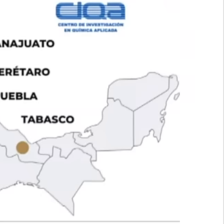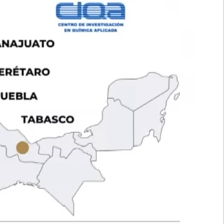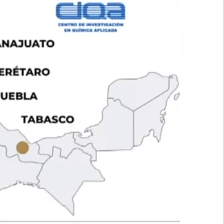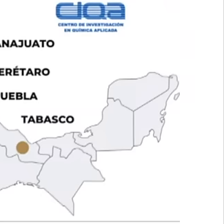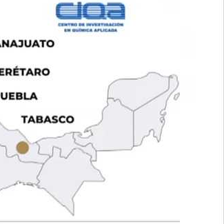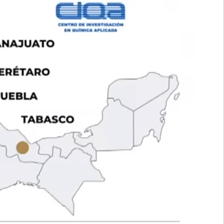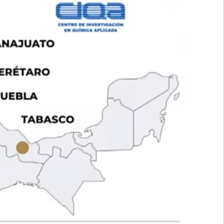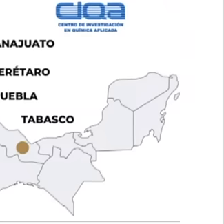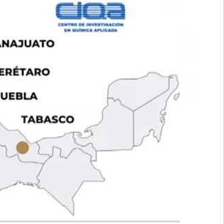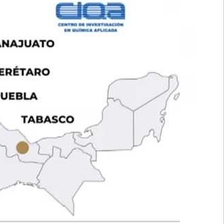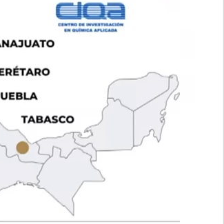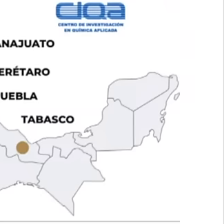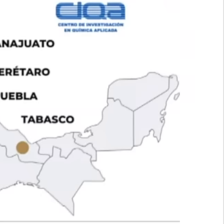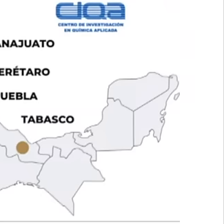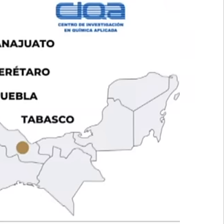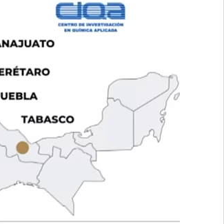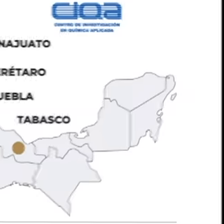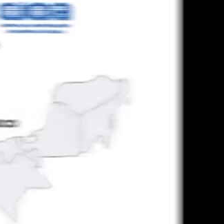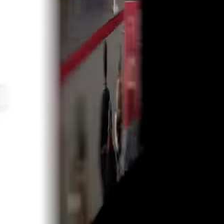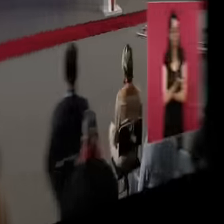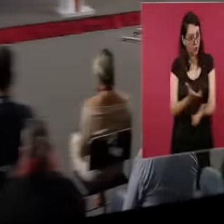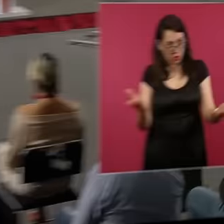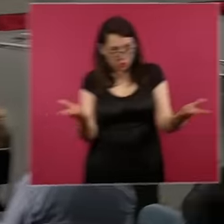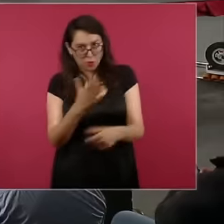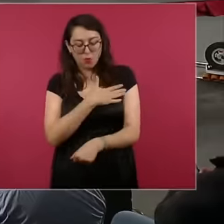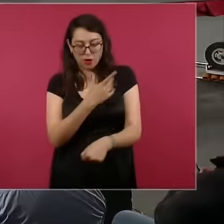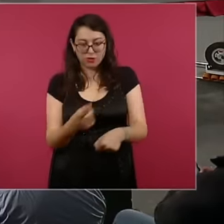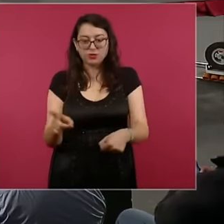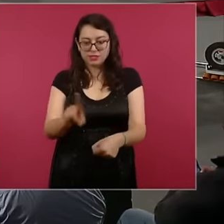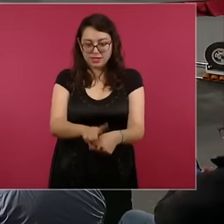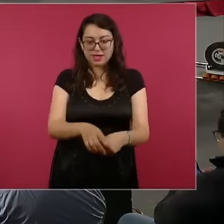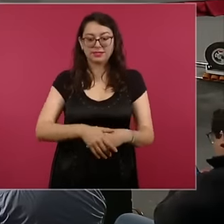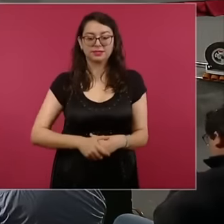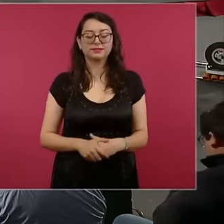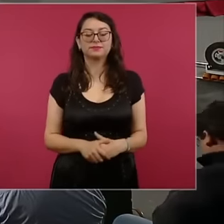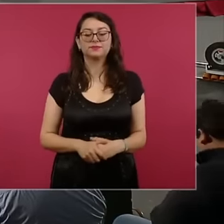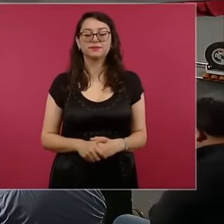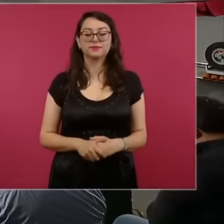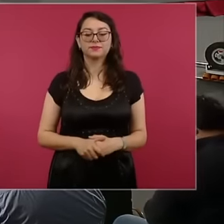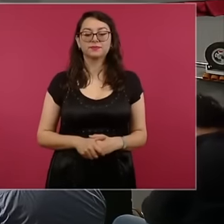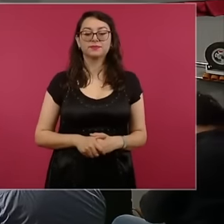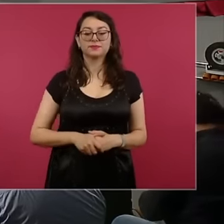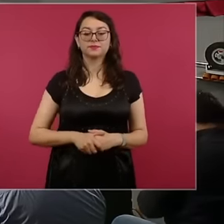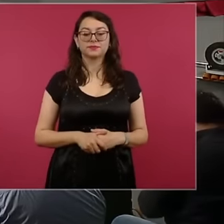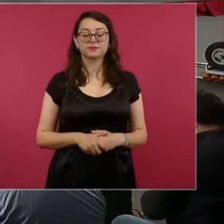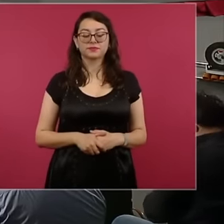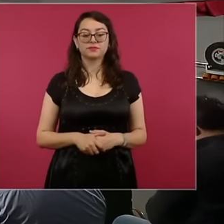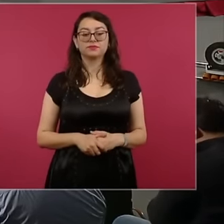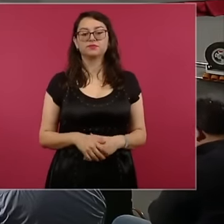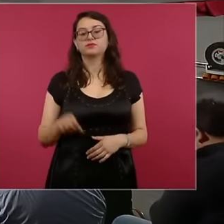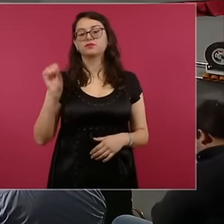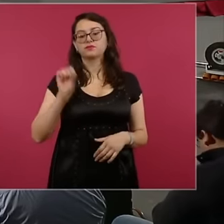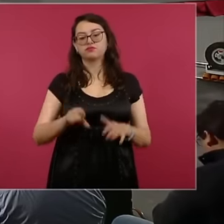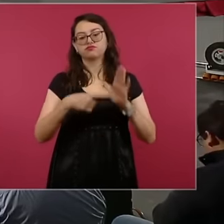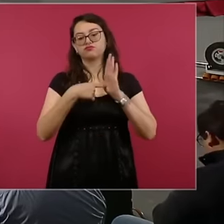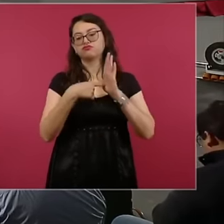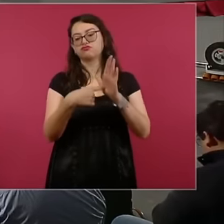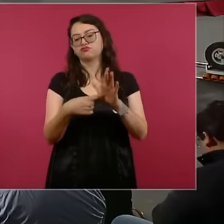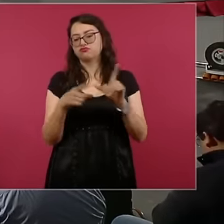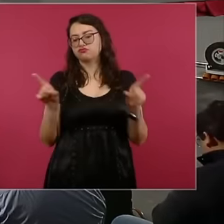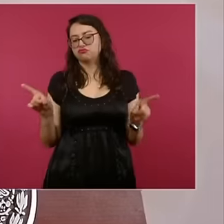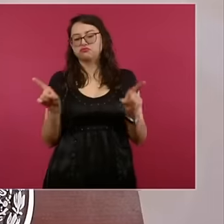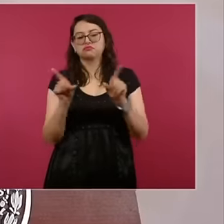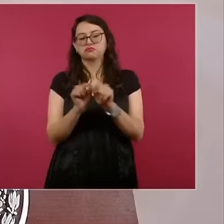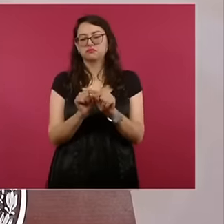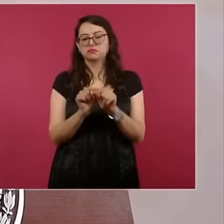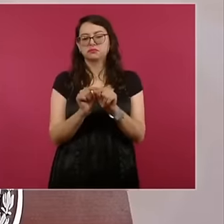conit and on our page well today I am going to make a brief presentation and I am going to explain